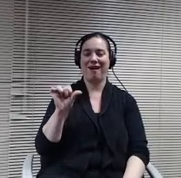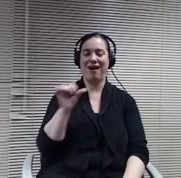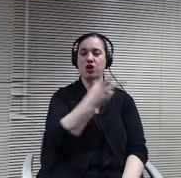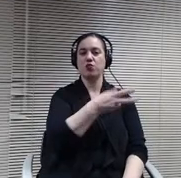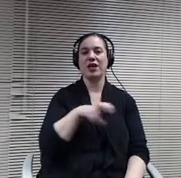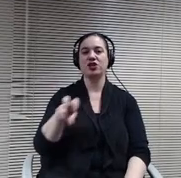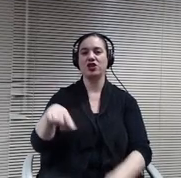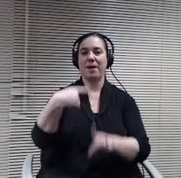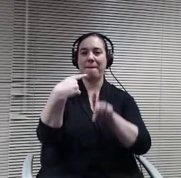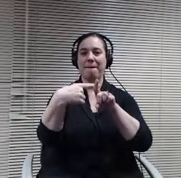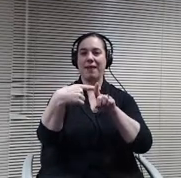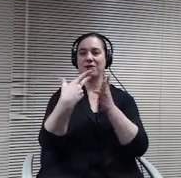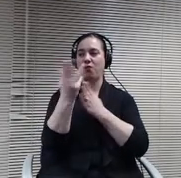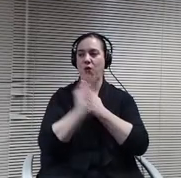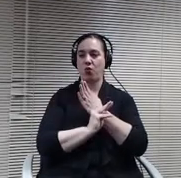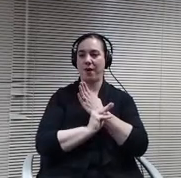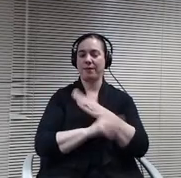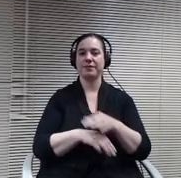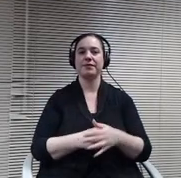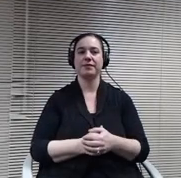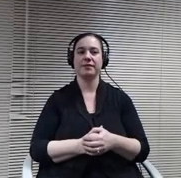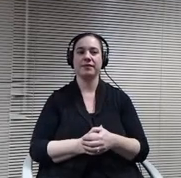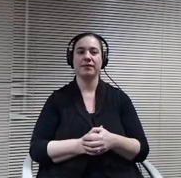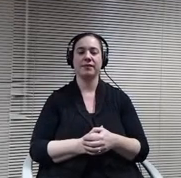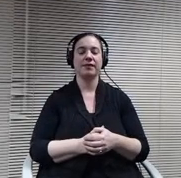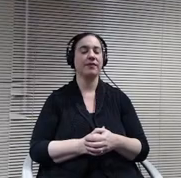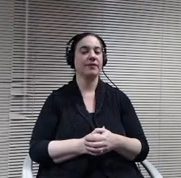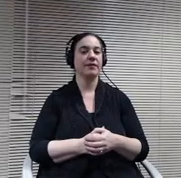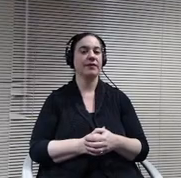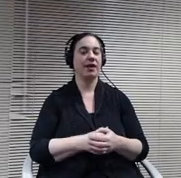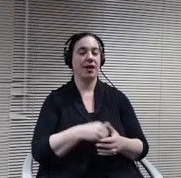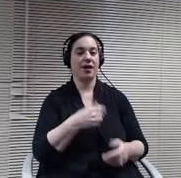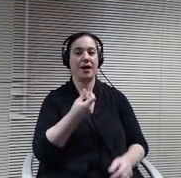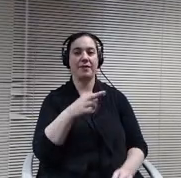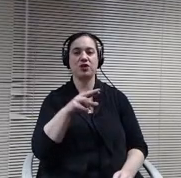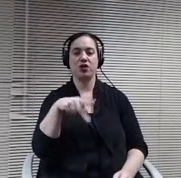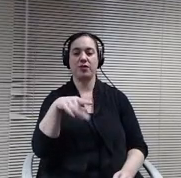Mr. Chair members of the board. We're going to try to get used